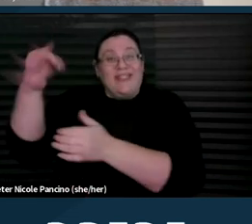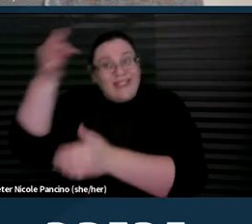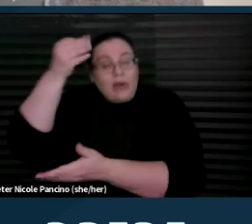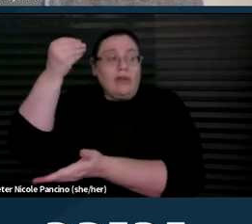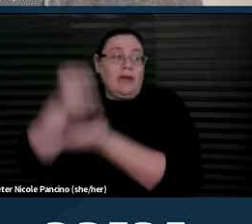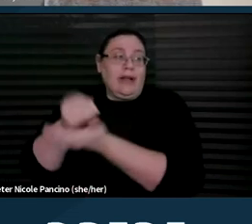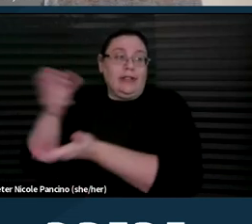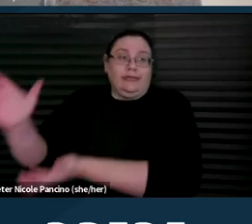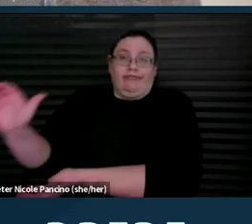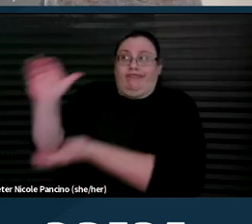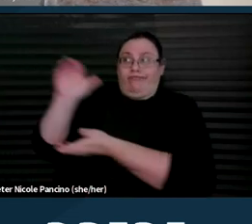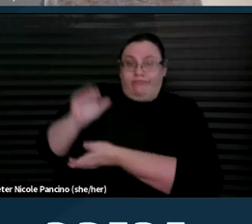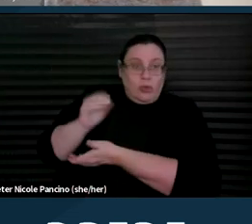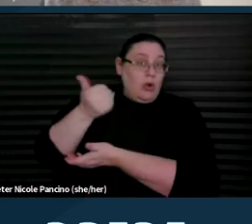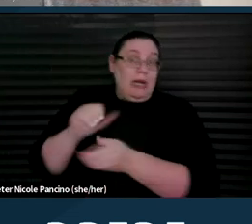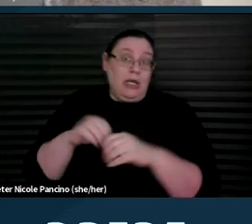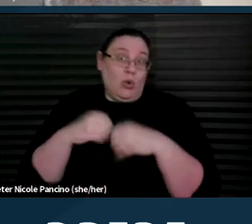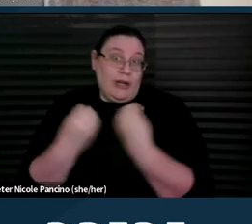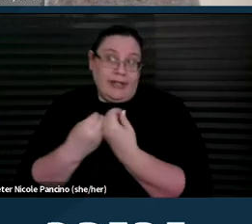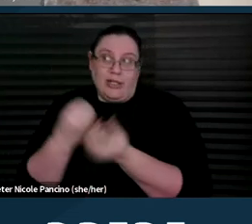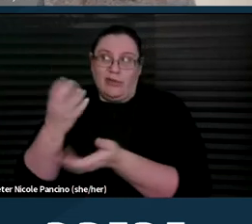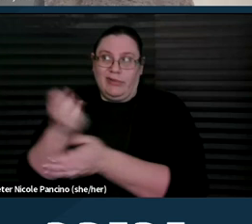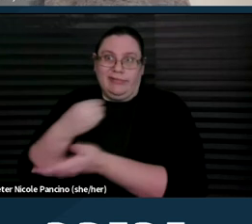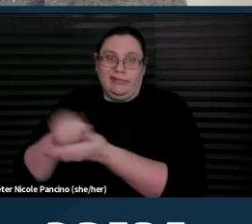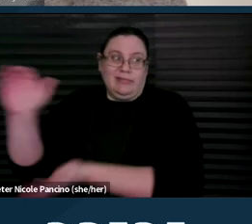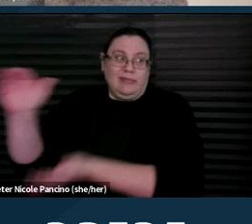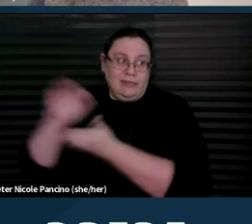And further, Section 1557 of the Affordable Care Act